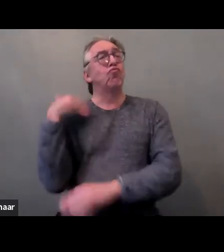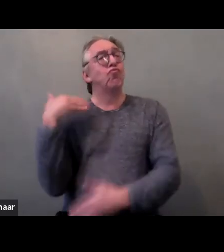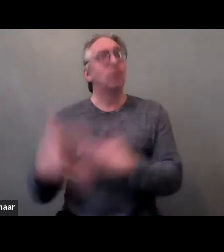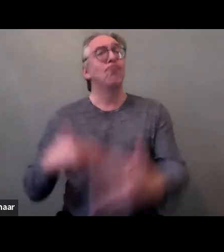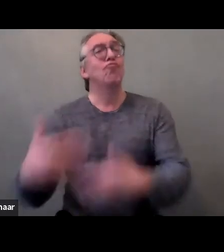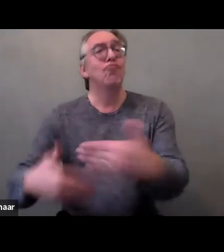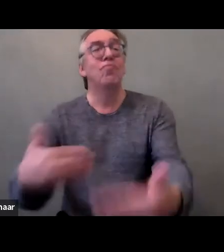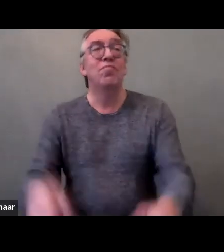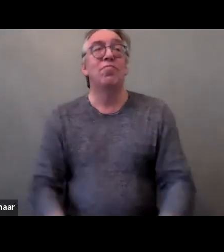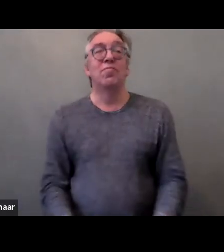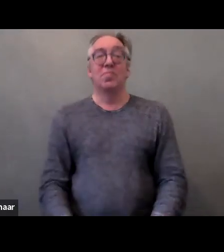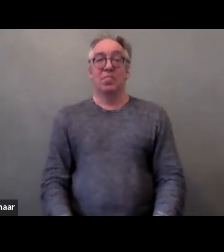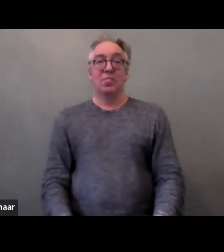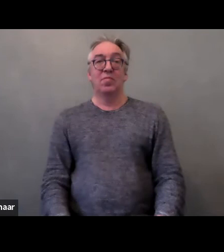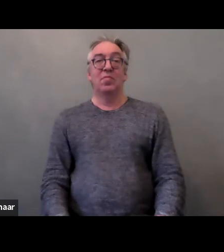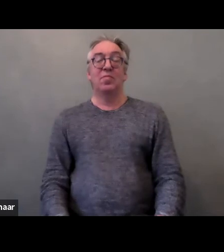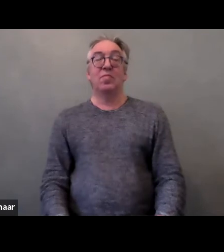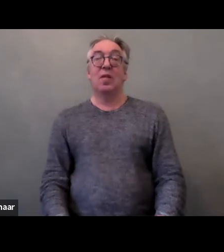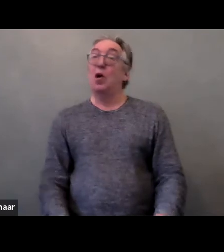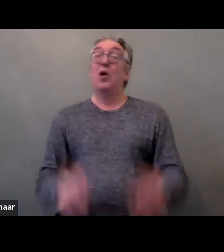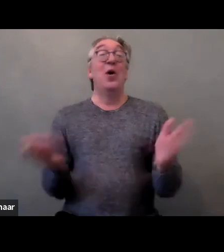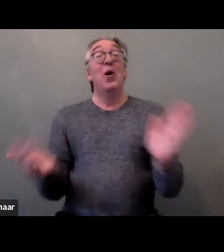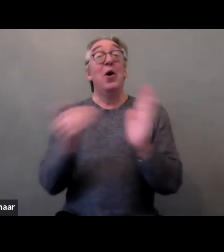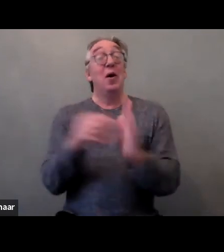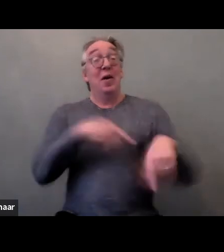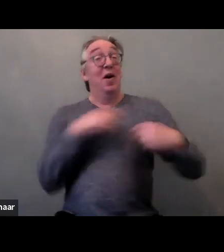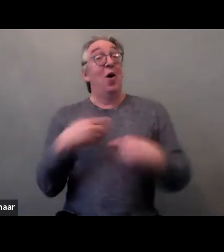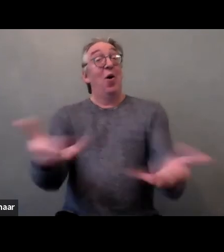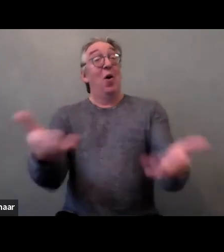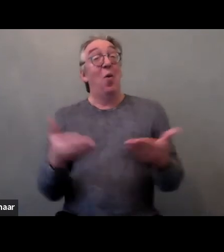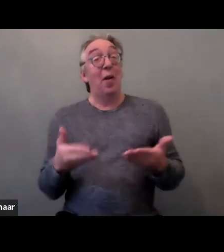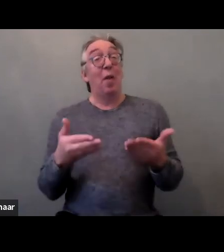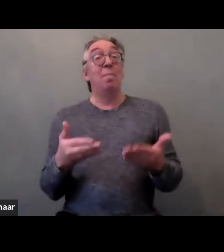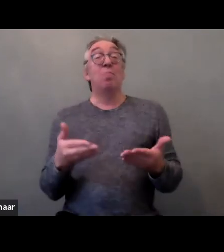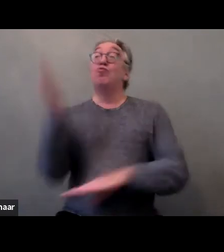Once again, a very warm welcome to all the speakers and participants.